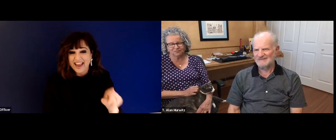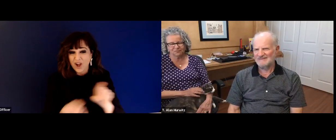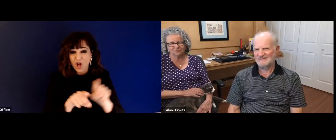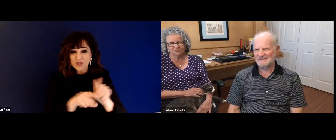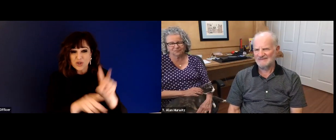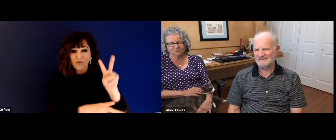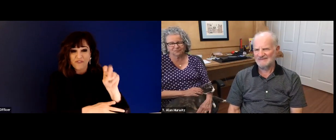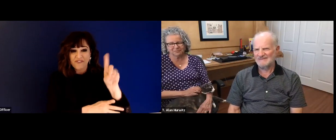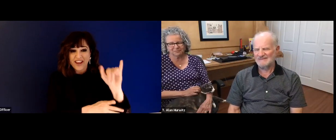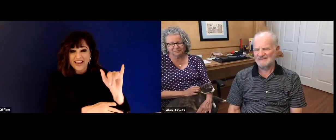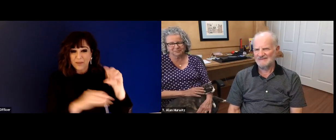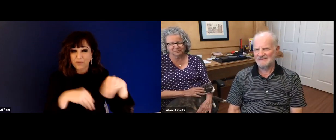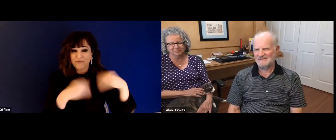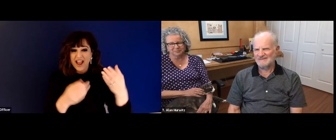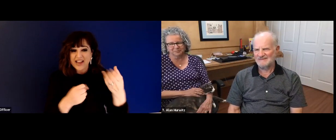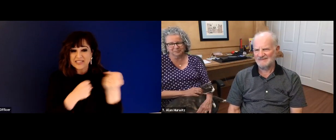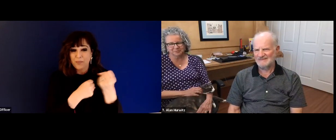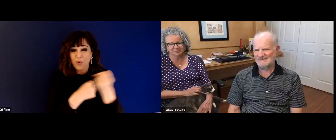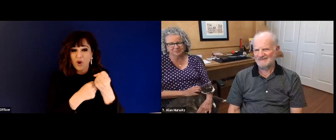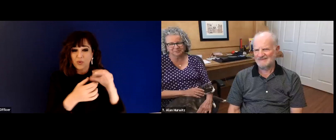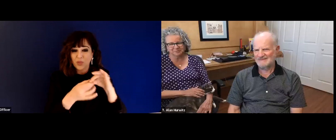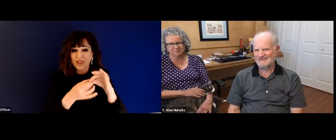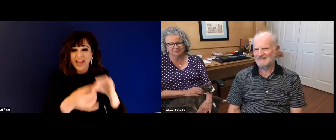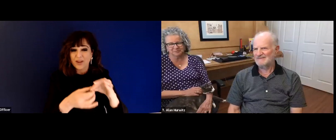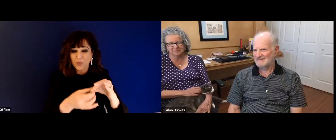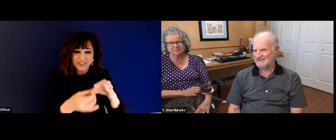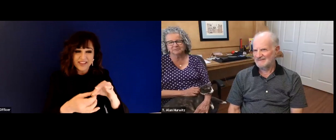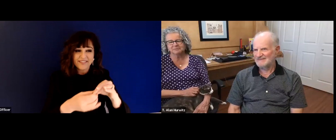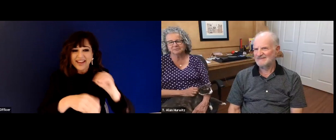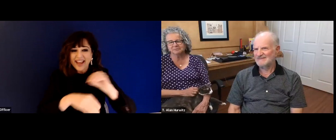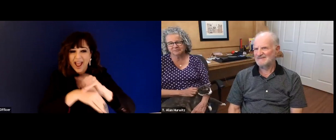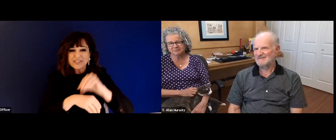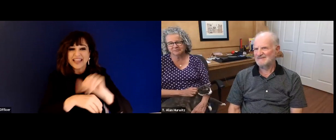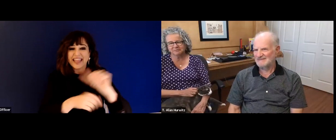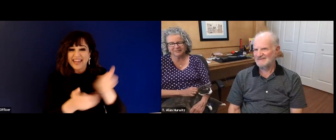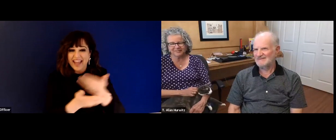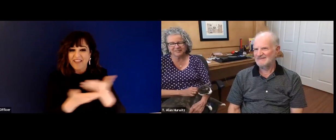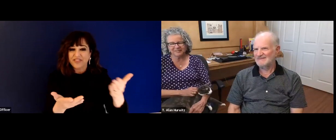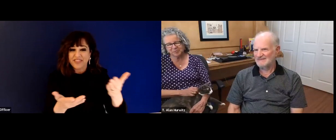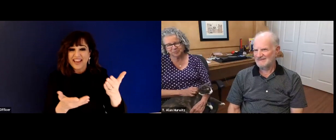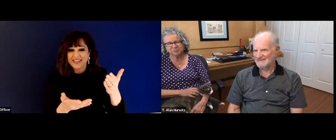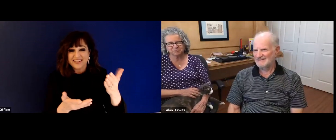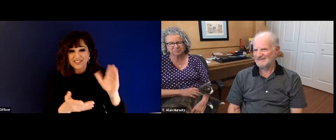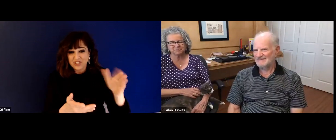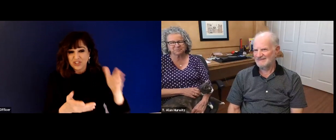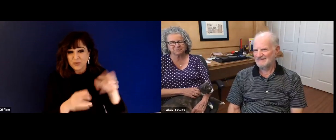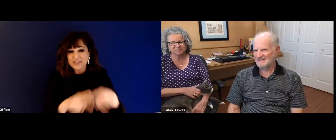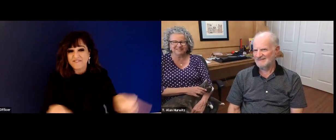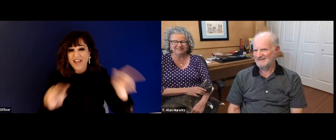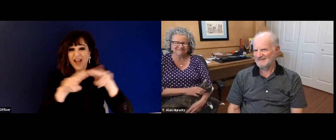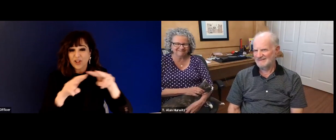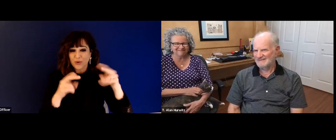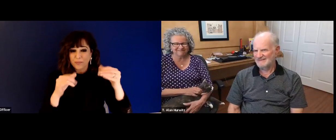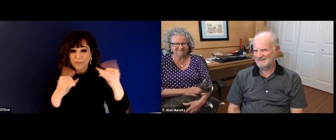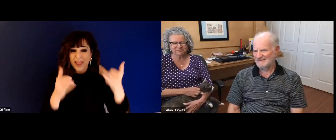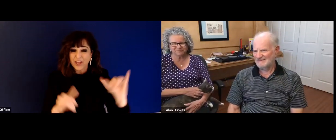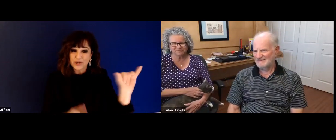had, that made you to become a really great president that really impacts students and their future. And also Vicki